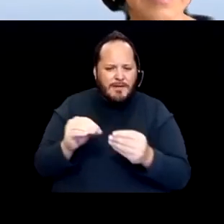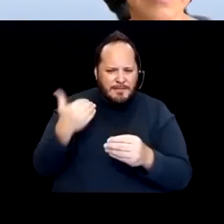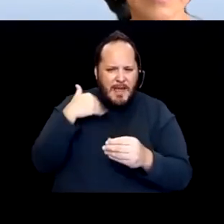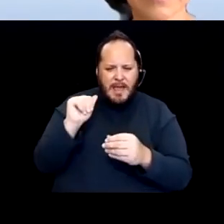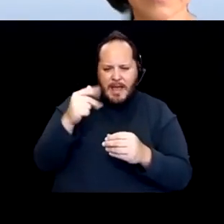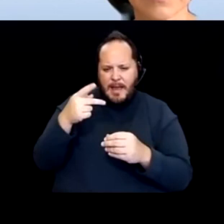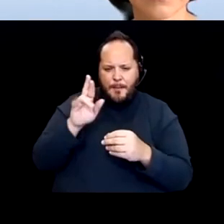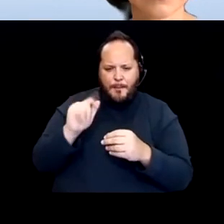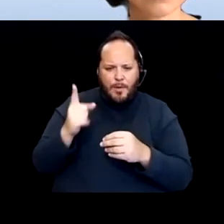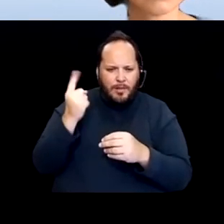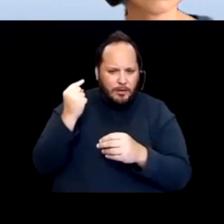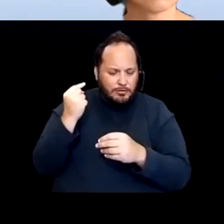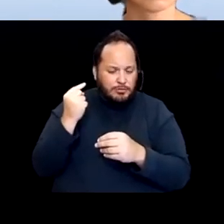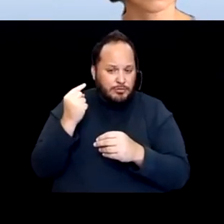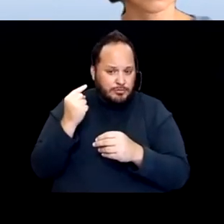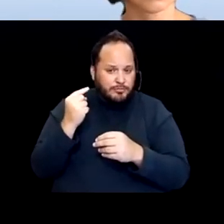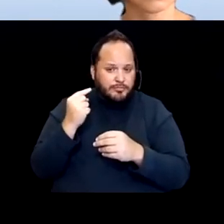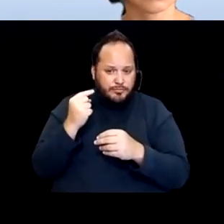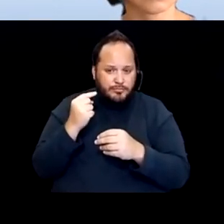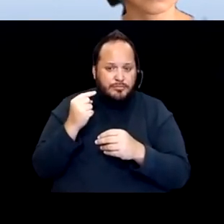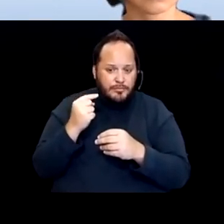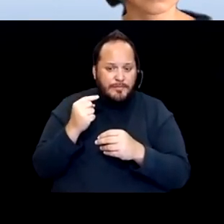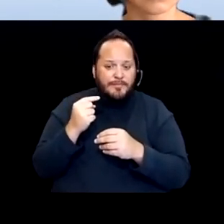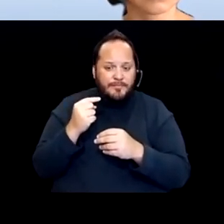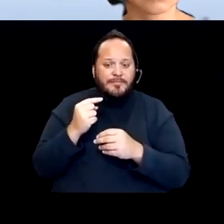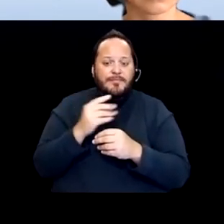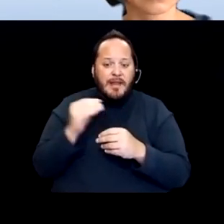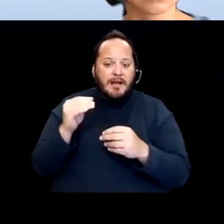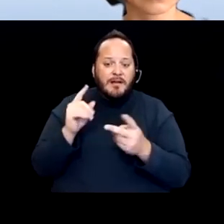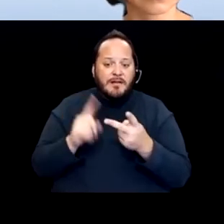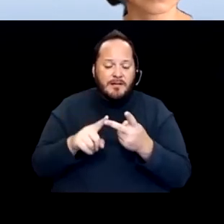of last year and on the vaccine prioritization issue.